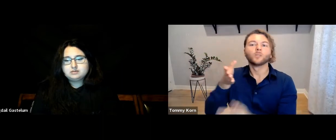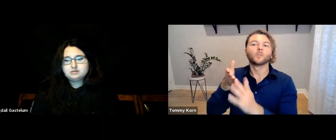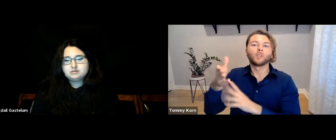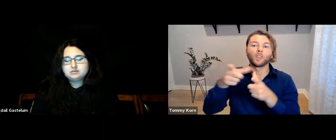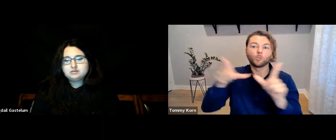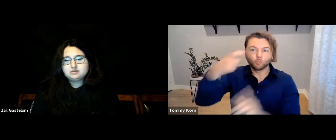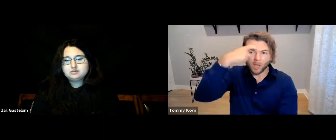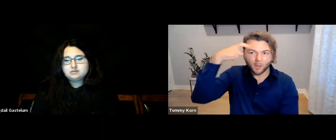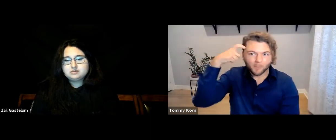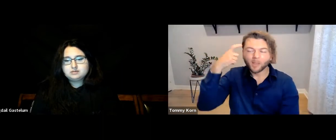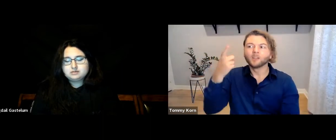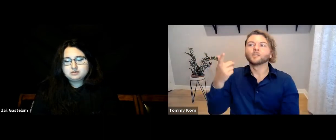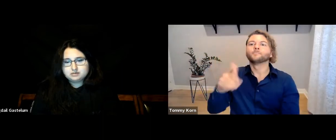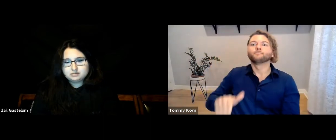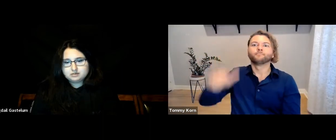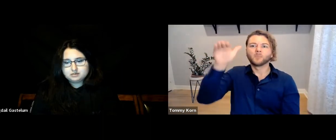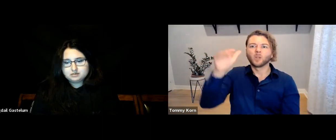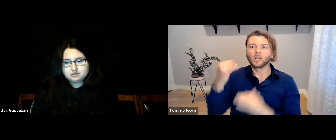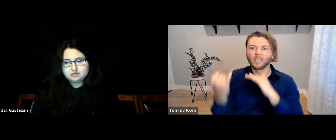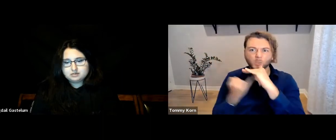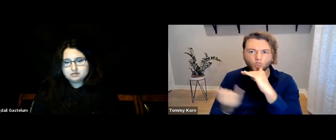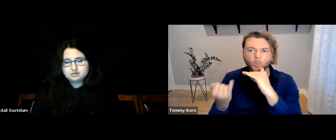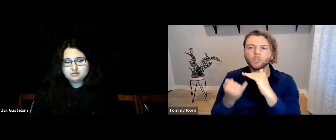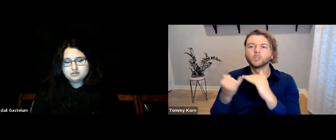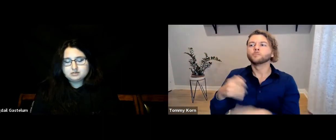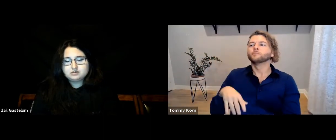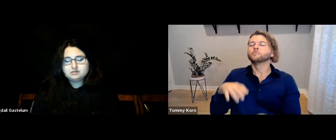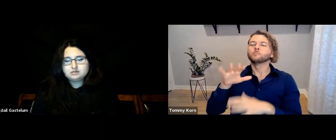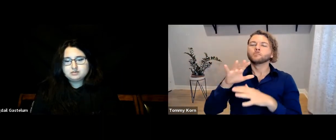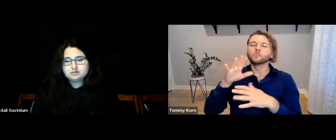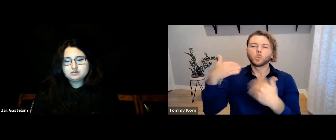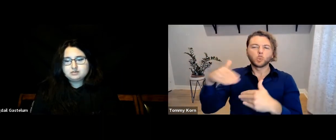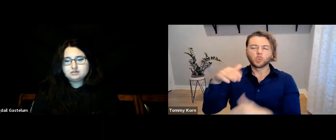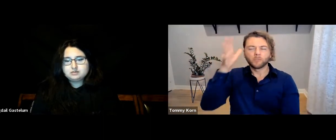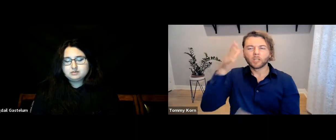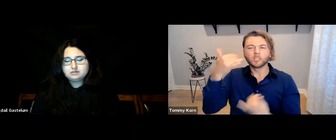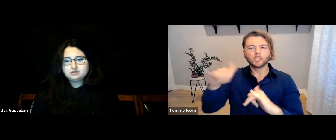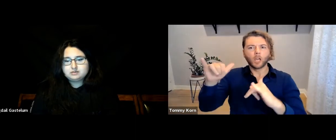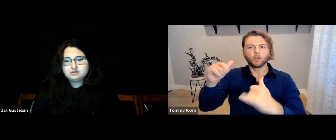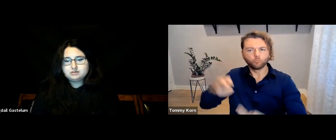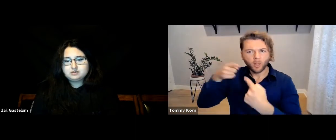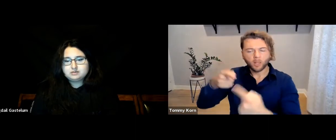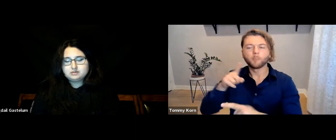He went through language trauma and grew up isolated--he still struggles.